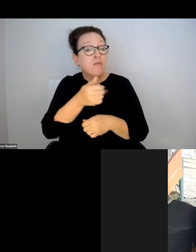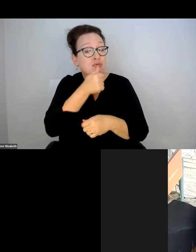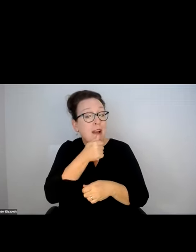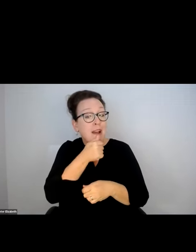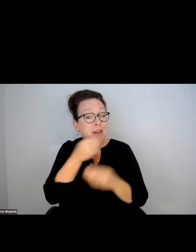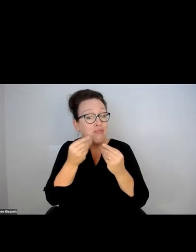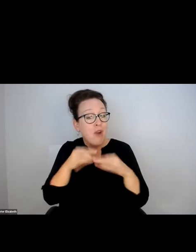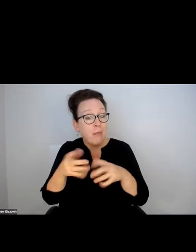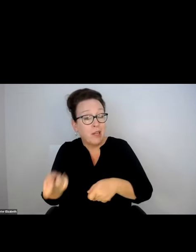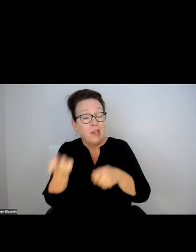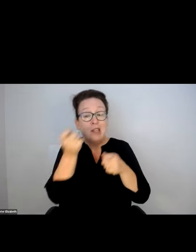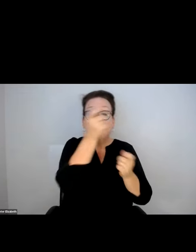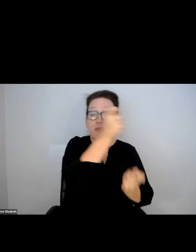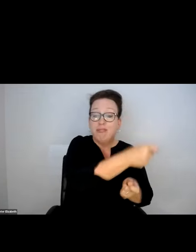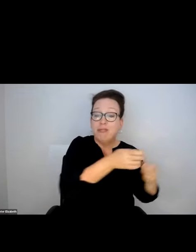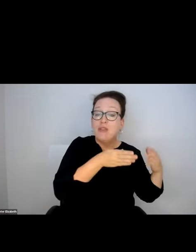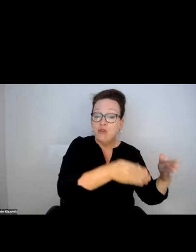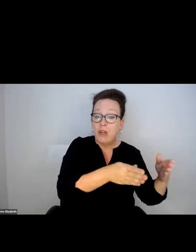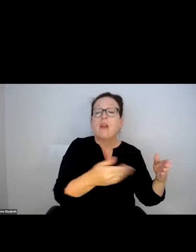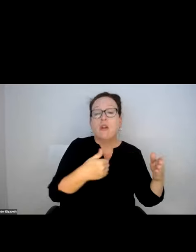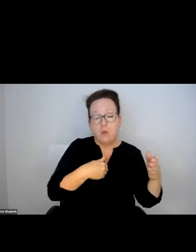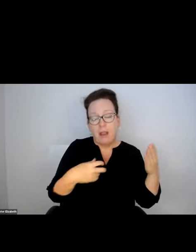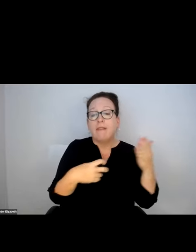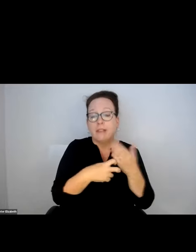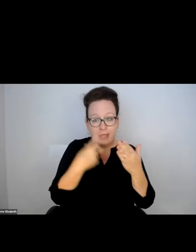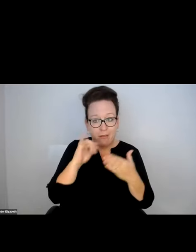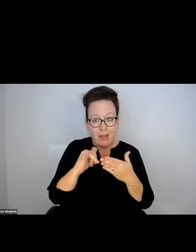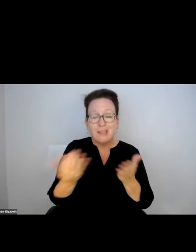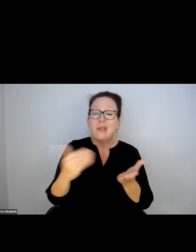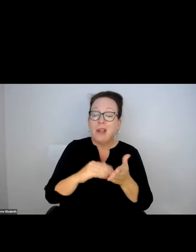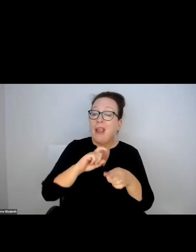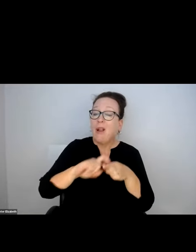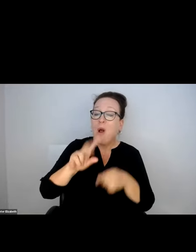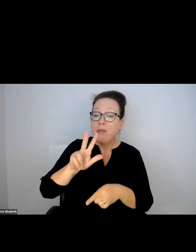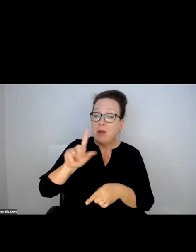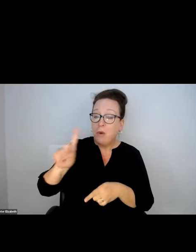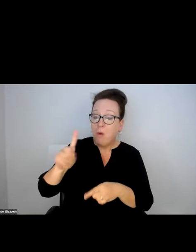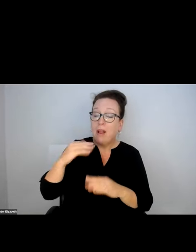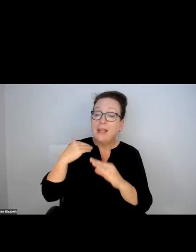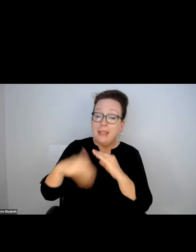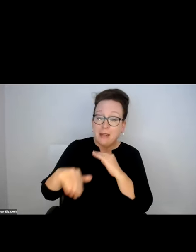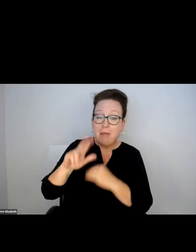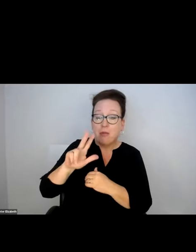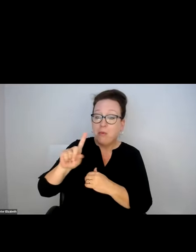FROM THE SIDEWALK OR FROM PRIVATE PROPERTY INTO THE STREET. THERE'S A FINE FOR THAT AS WELL.